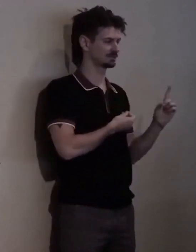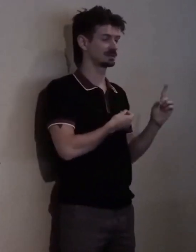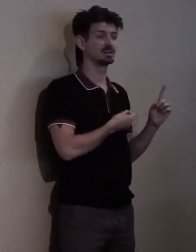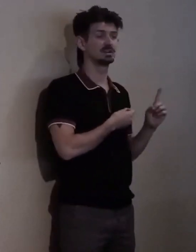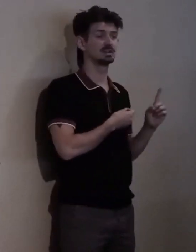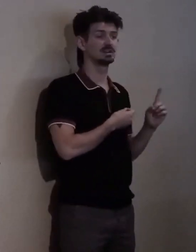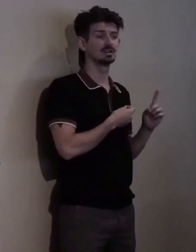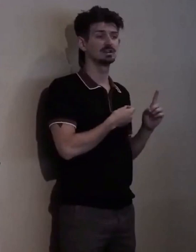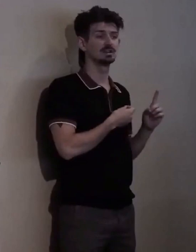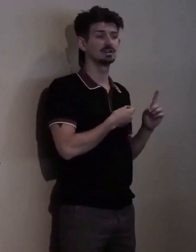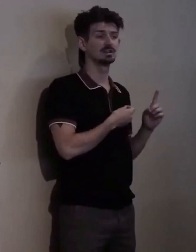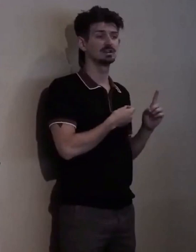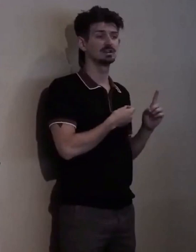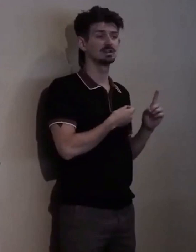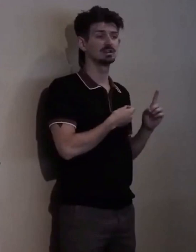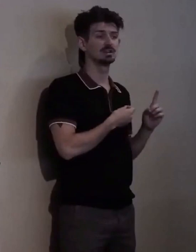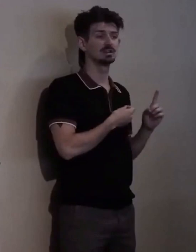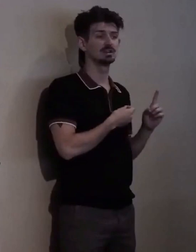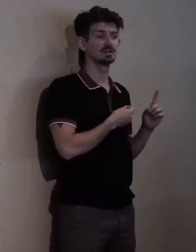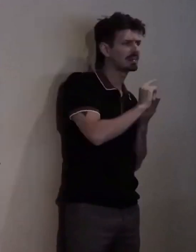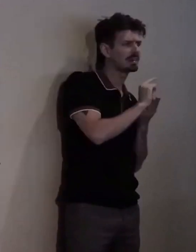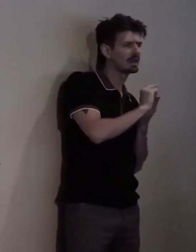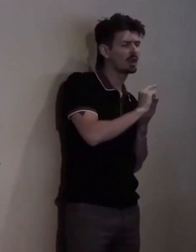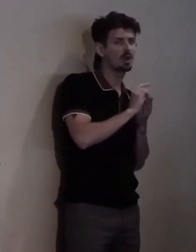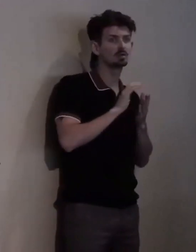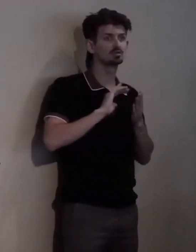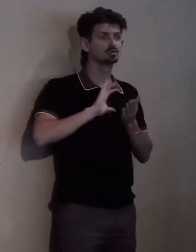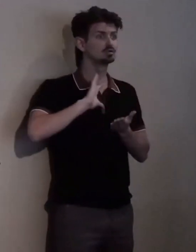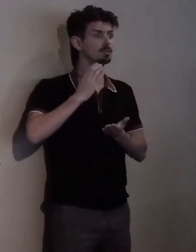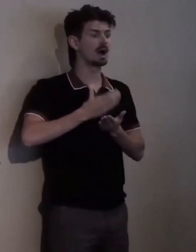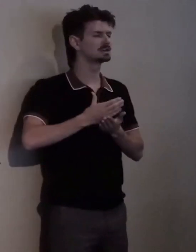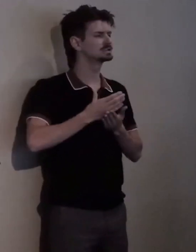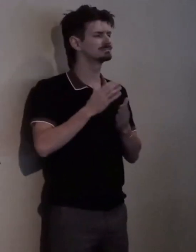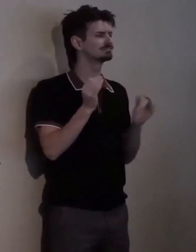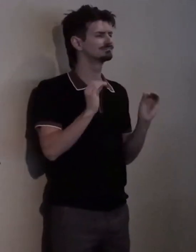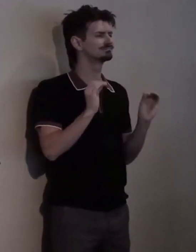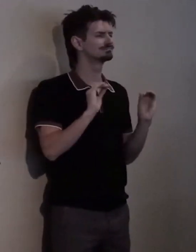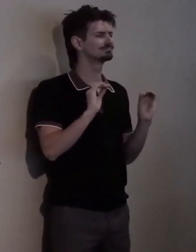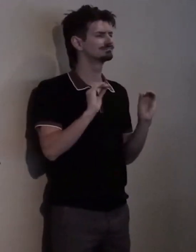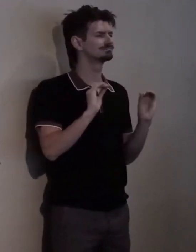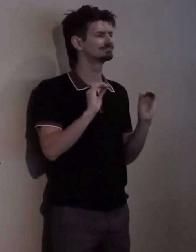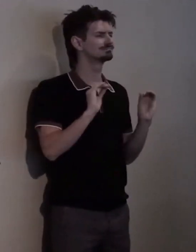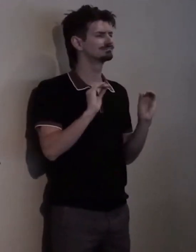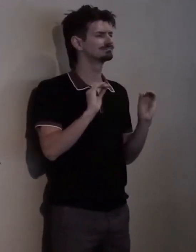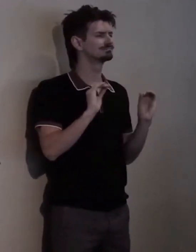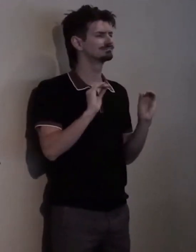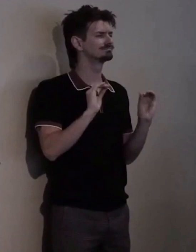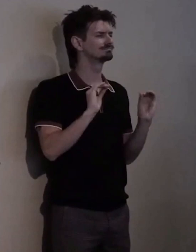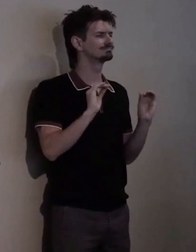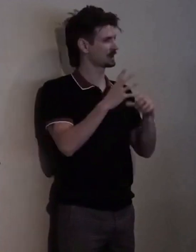And include us in your will as well. Tell your friends, families, colleagues about the great work that we do